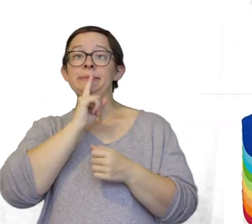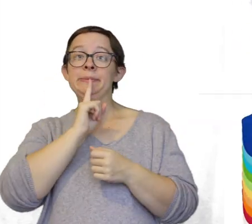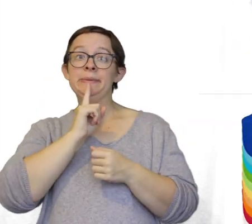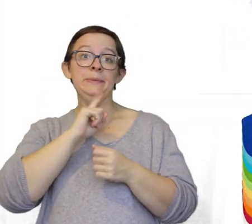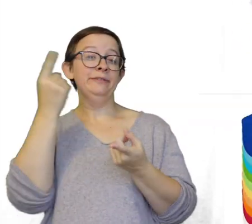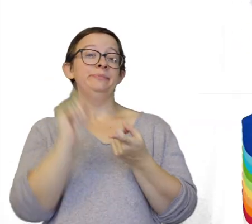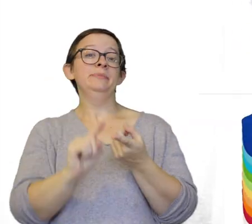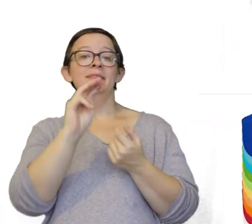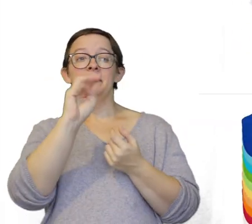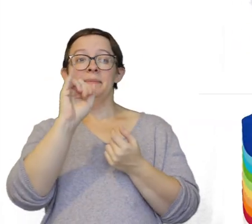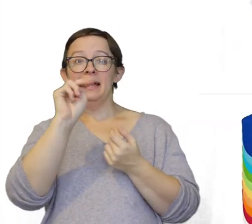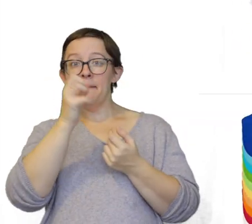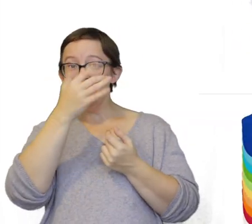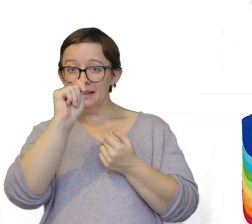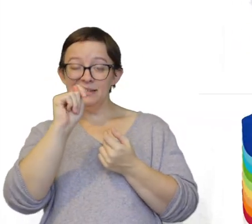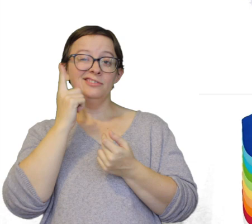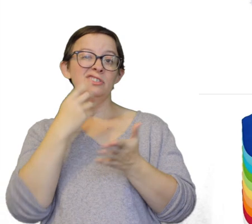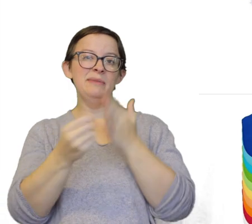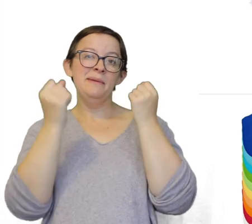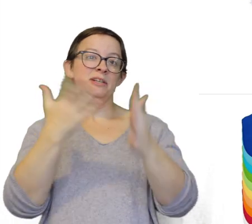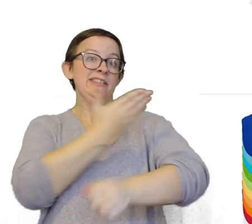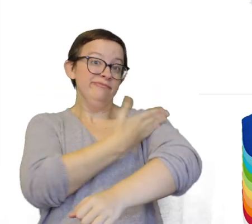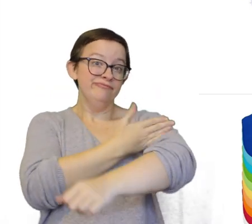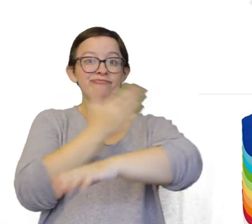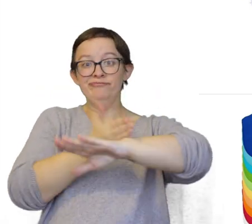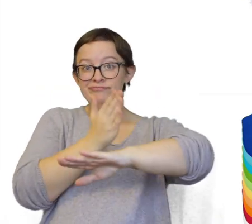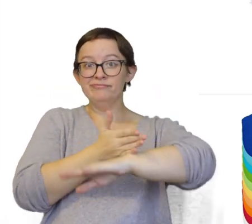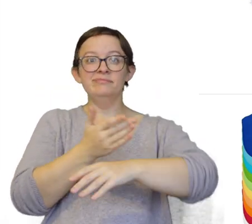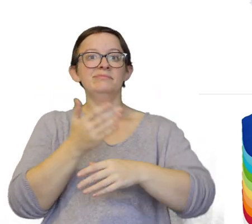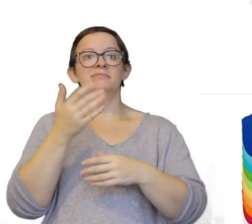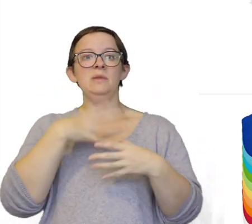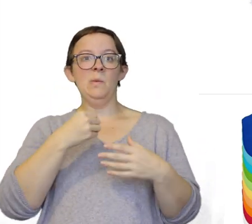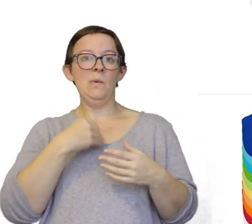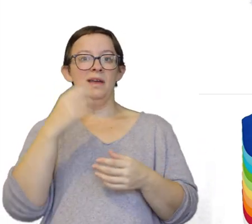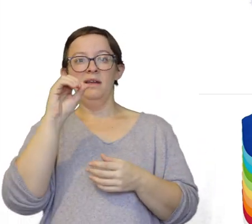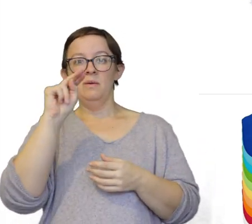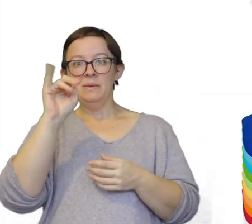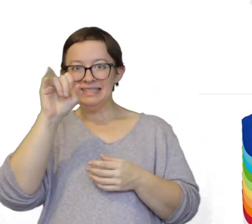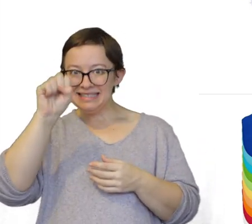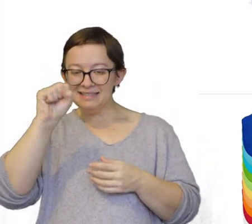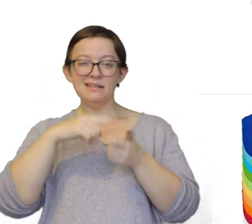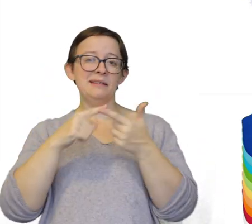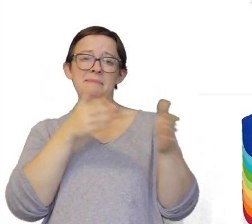just get a bunch of either short sleeve or long sleeve white onesies and then some pants